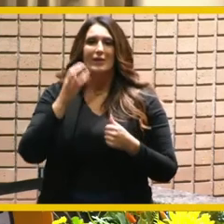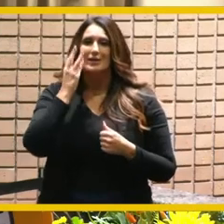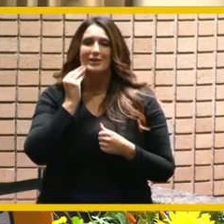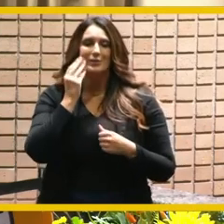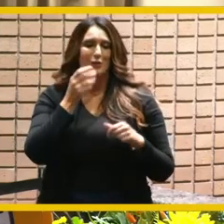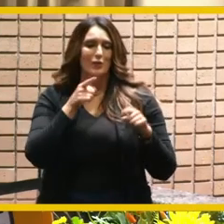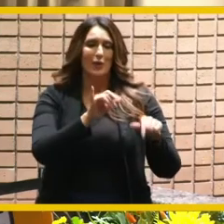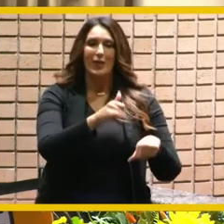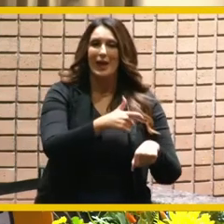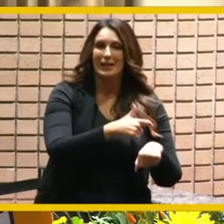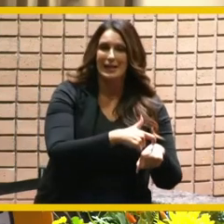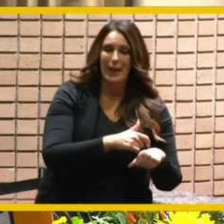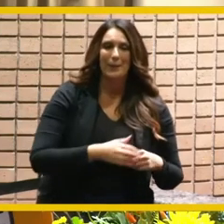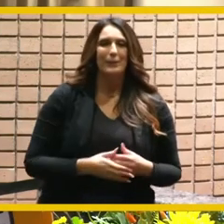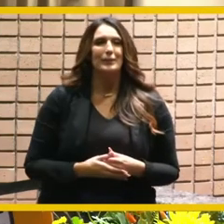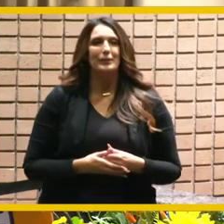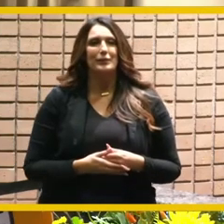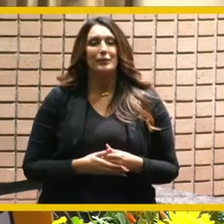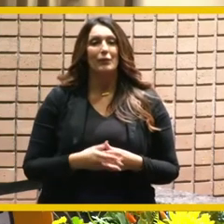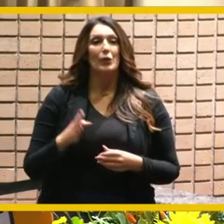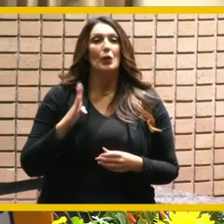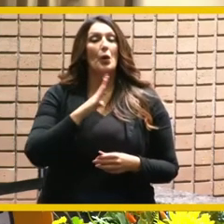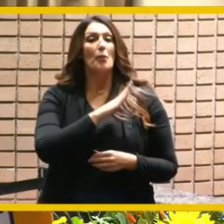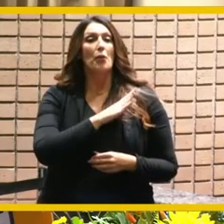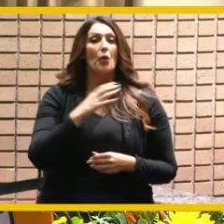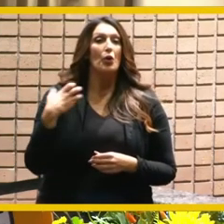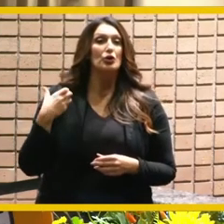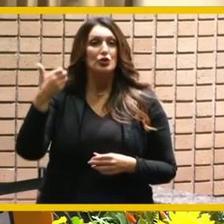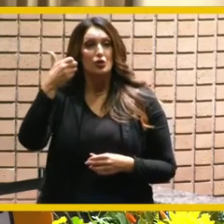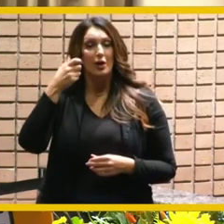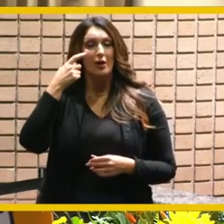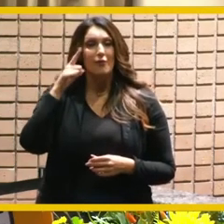please welcome now board chair for riverside public utilities david crone